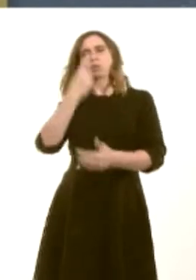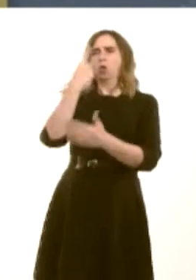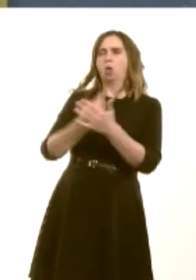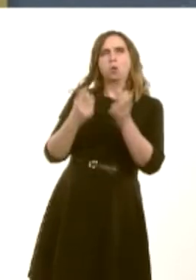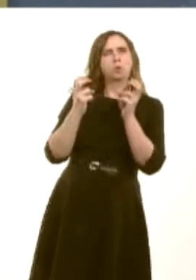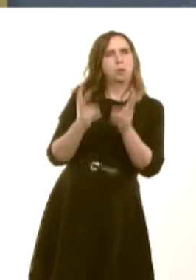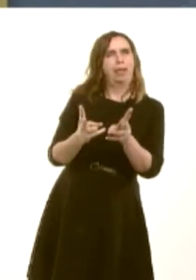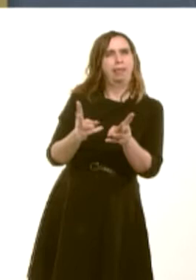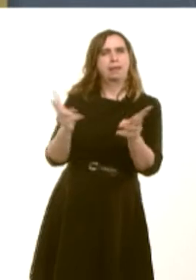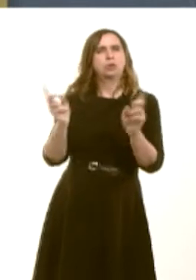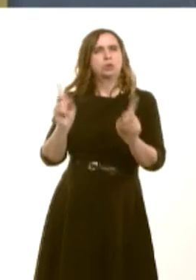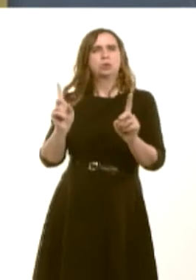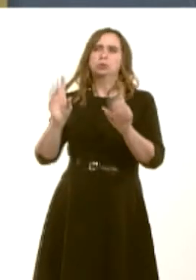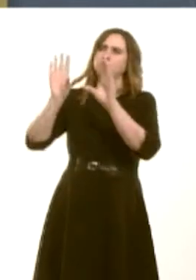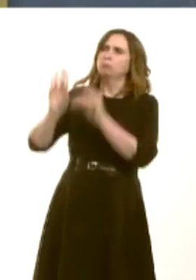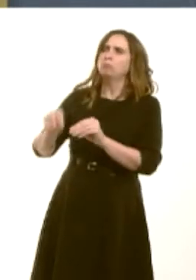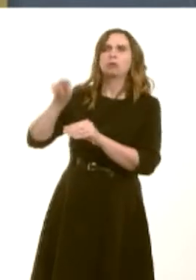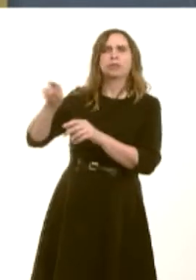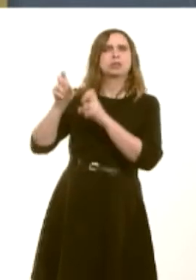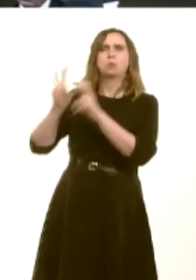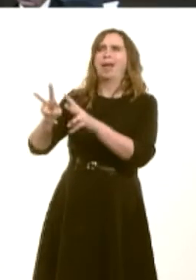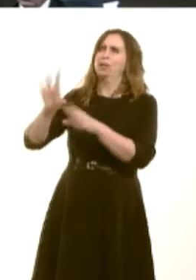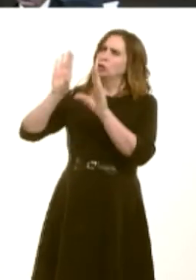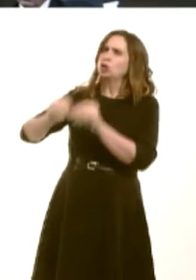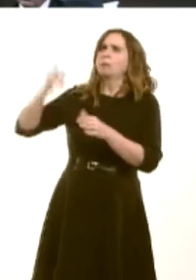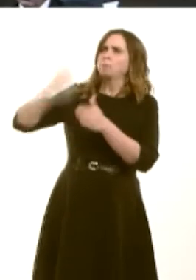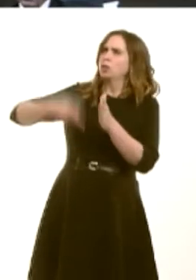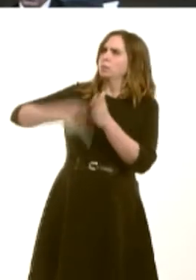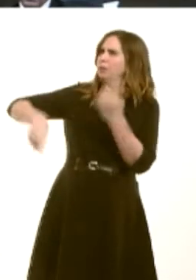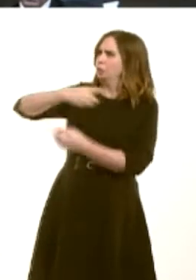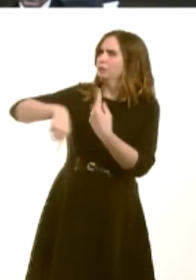us of this pernicious tax is by voting Labour in the next general election?